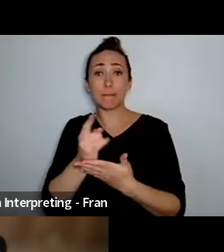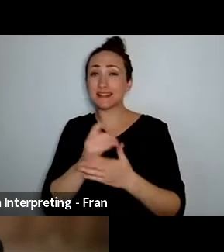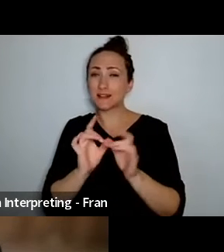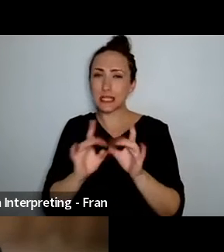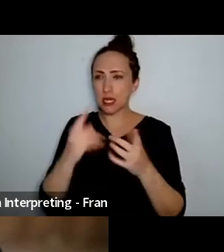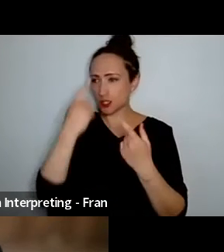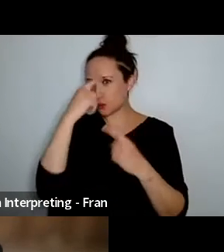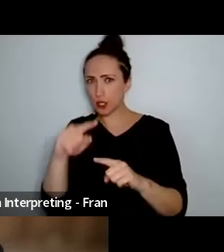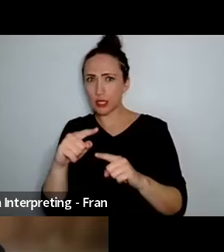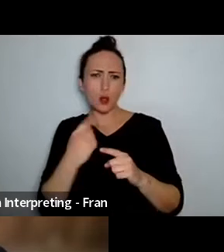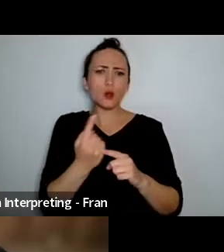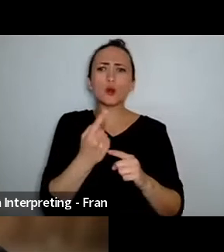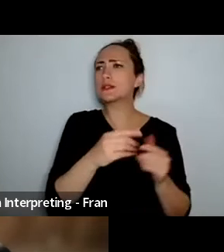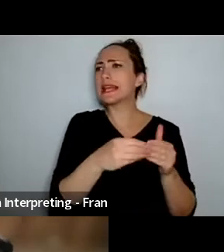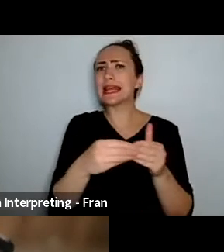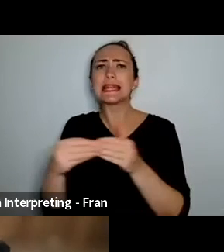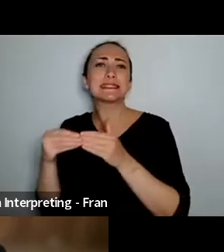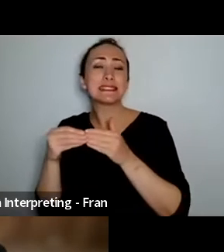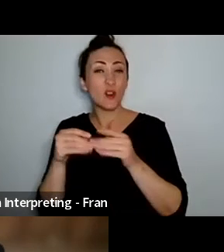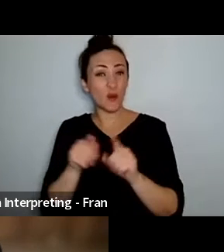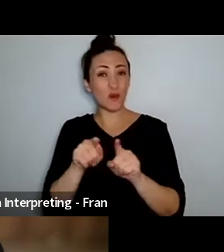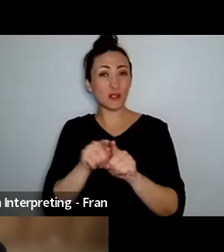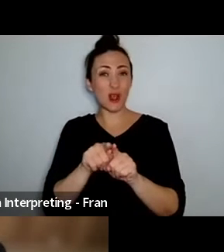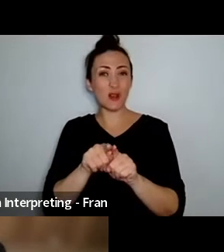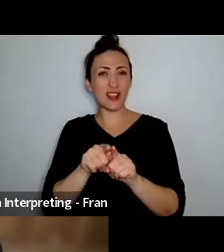ways of leadership and that's really exciting because who says there has to be a certain way or